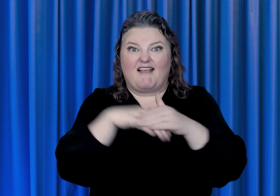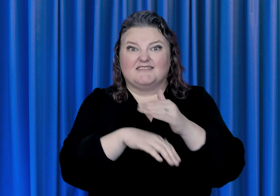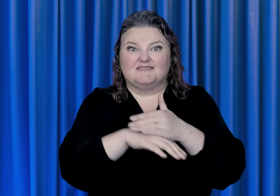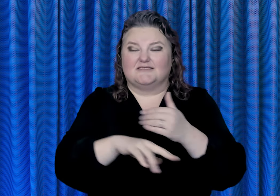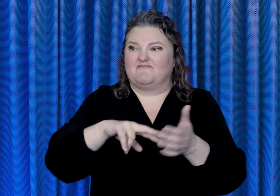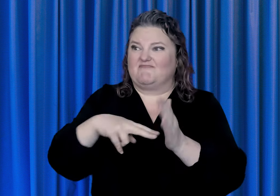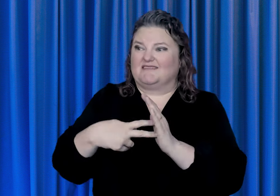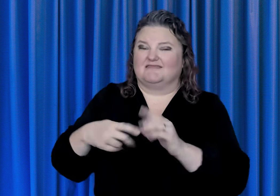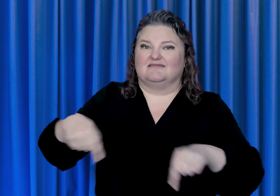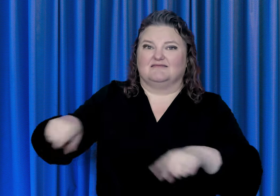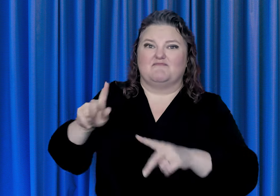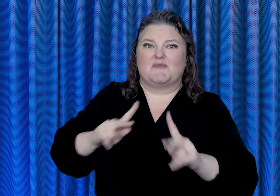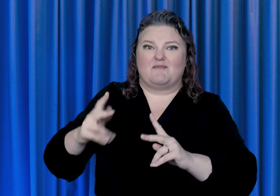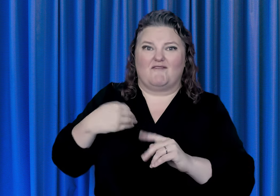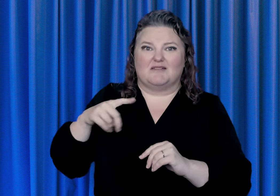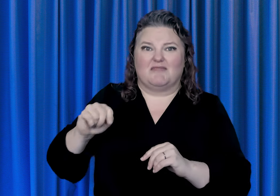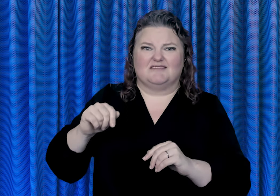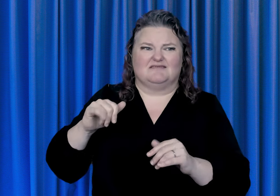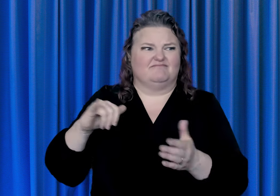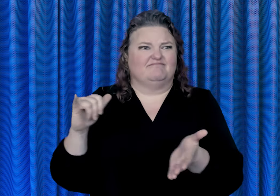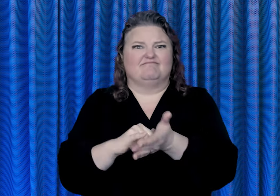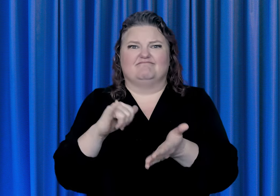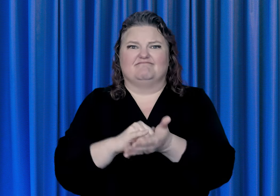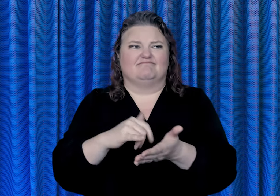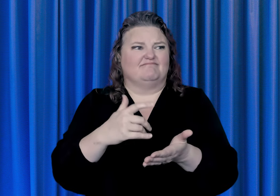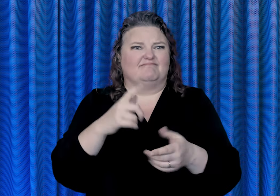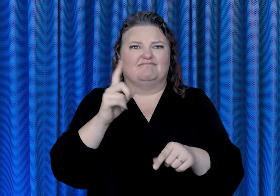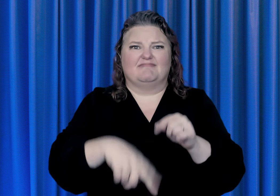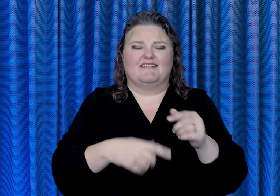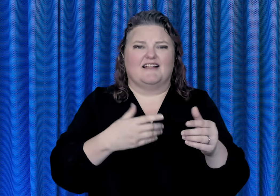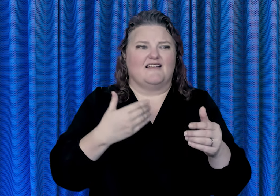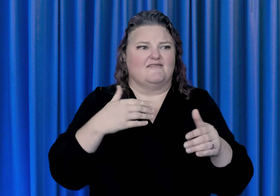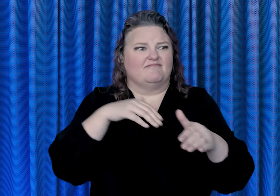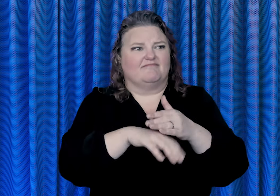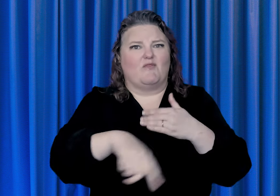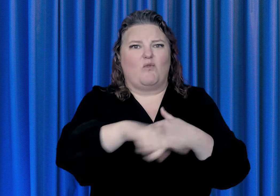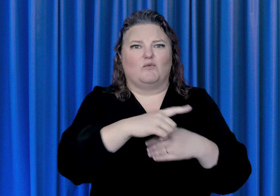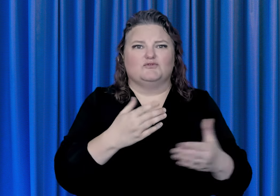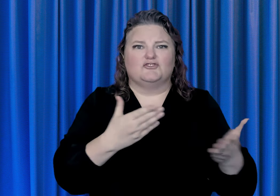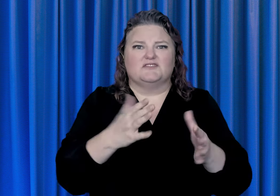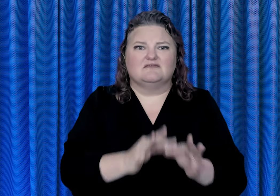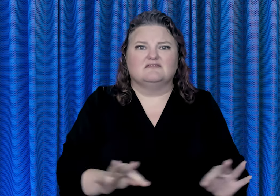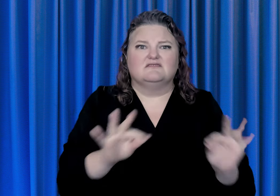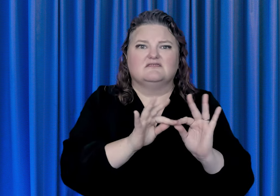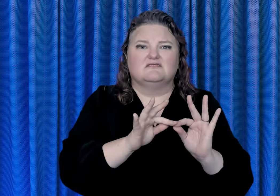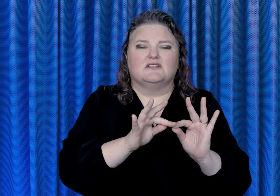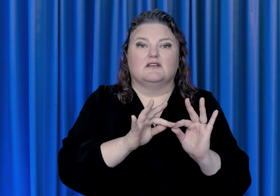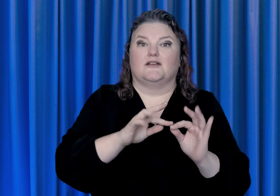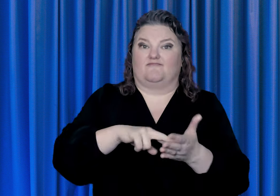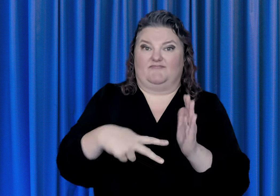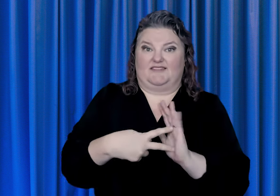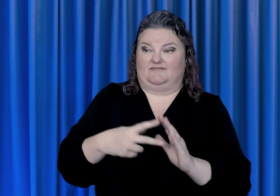impossible for people with disabilities to access critical services. Consequently, individuals